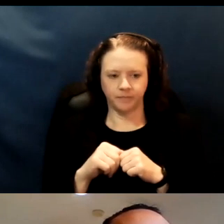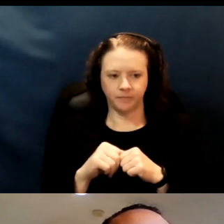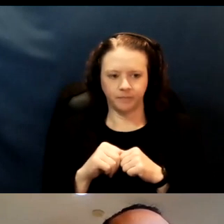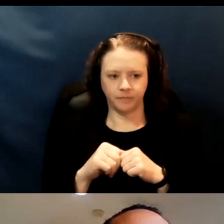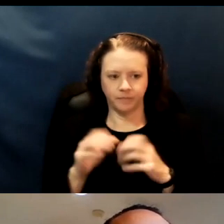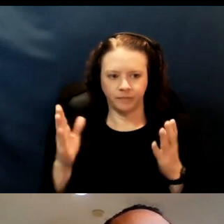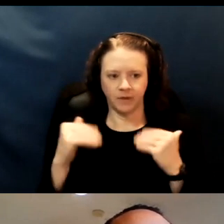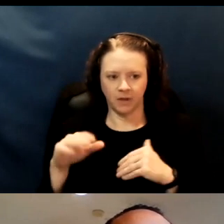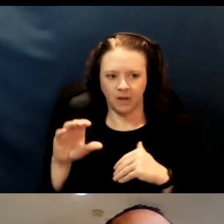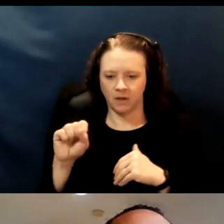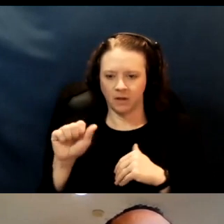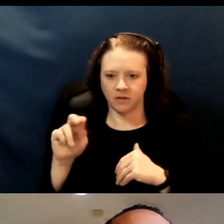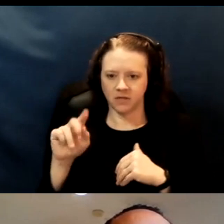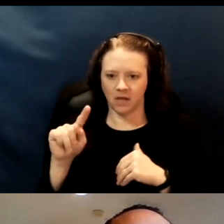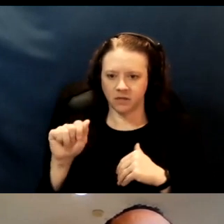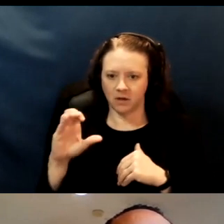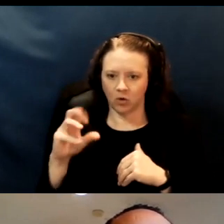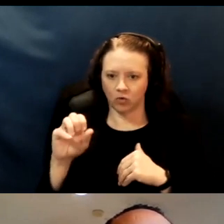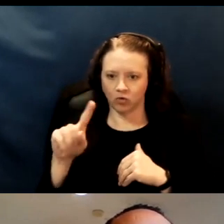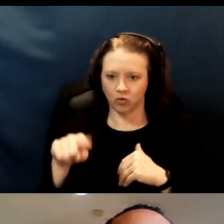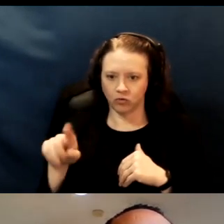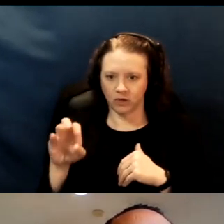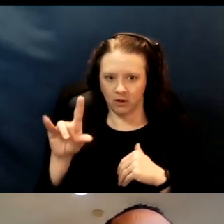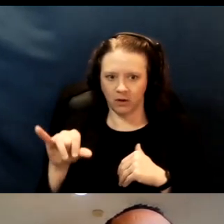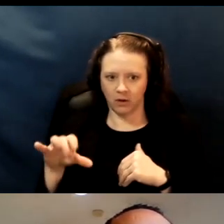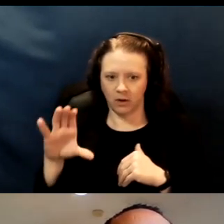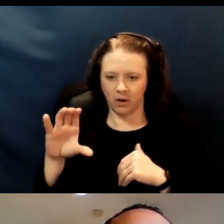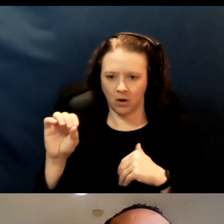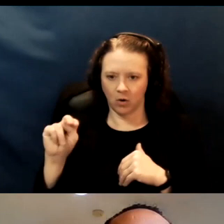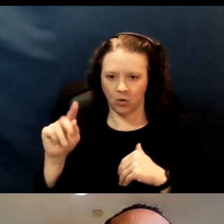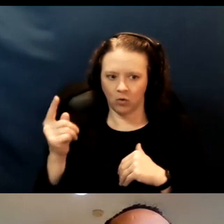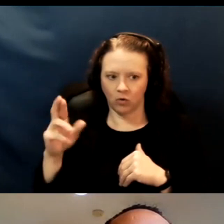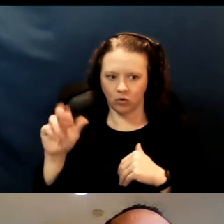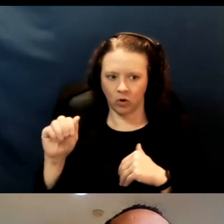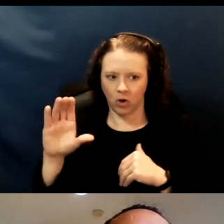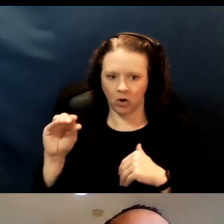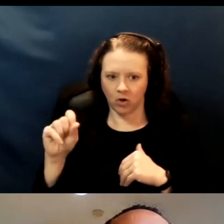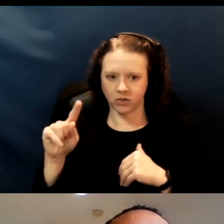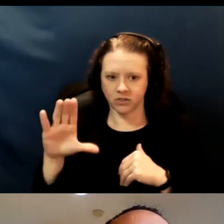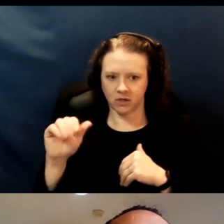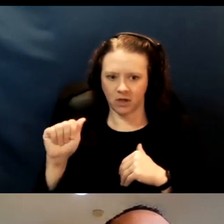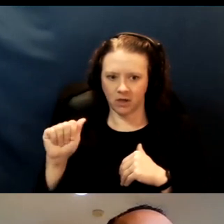Santa Cruz County, Contra Costa, of course, Alameda and Santa Clara counties